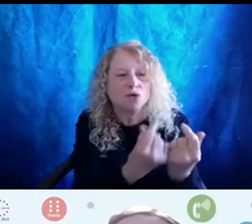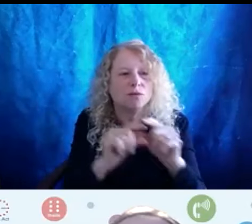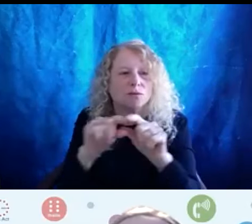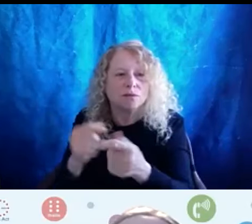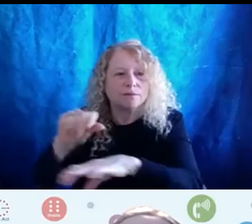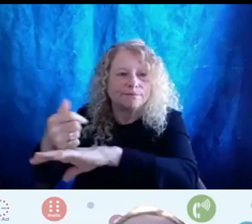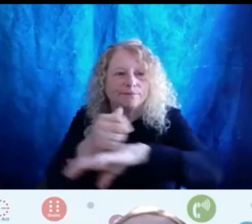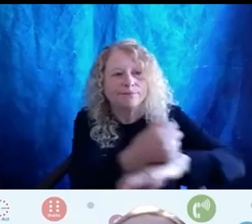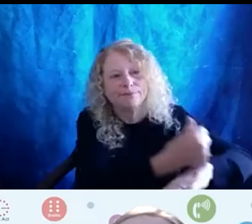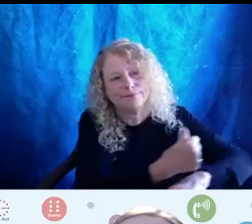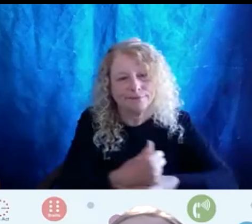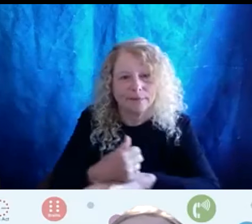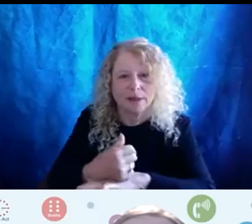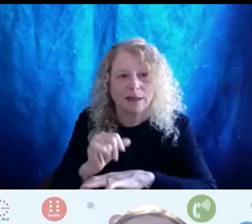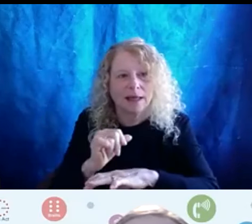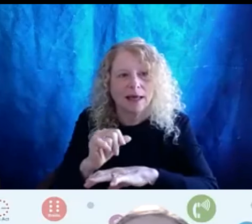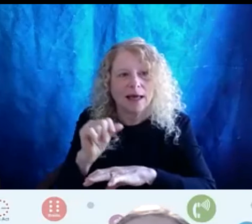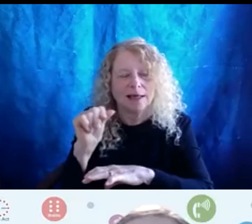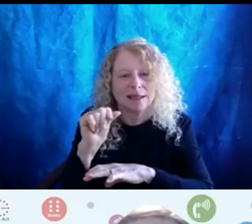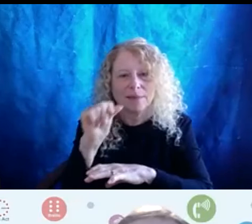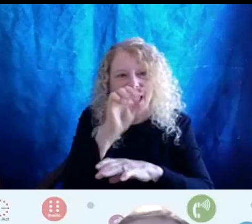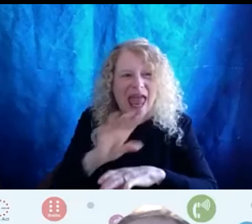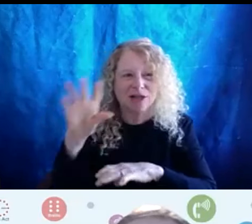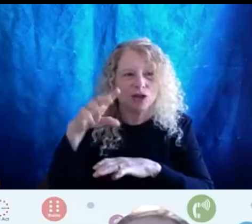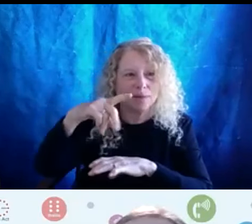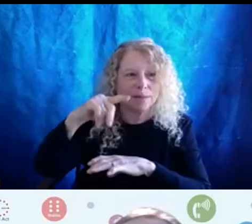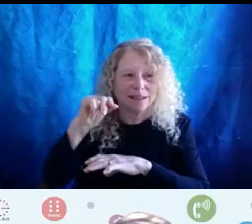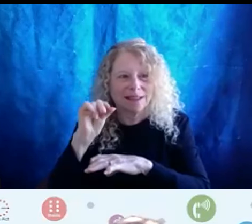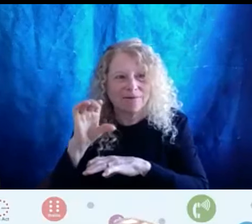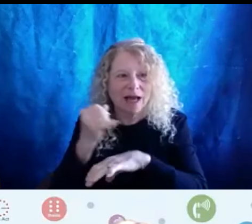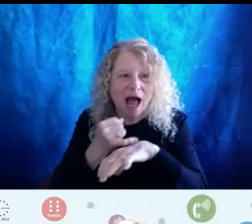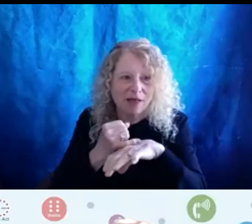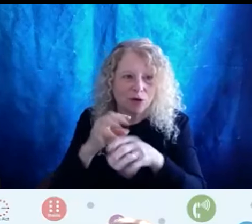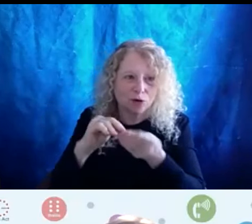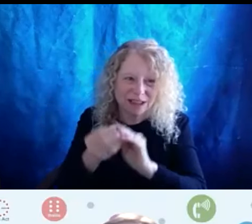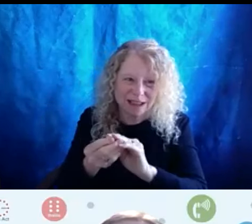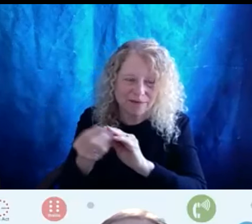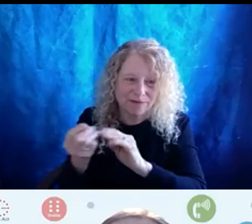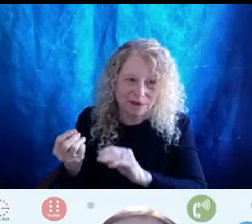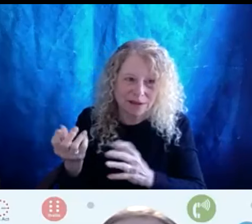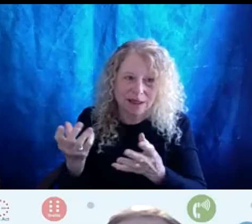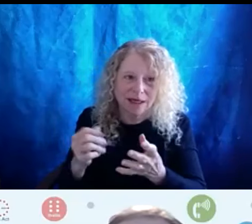like our Asian and Pacific Islander statistics what a huge number of